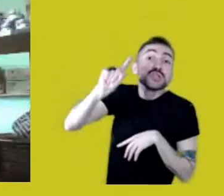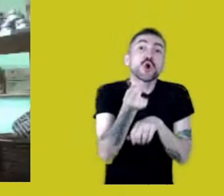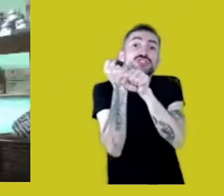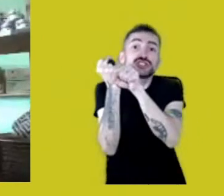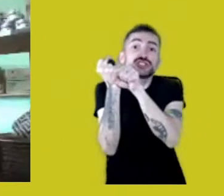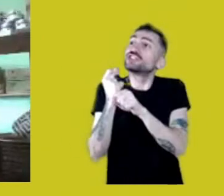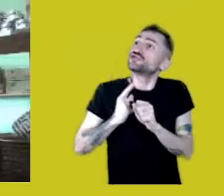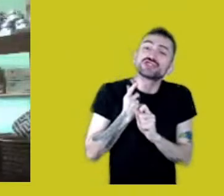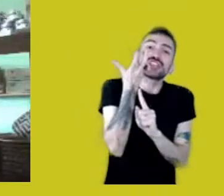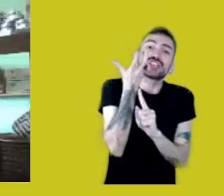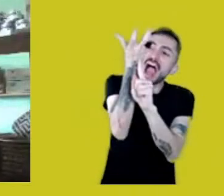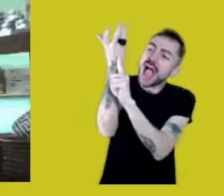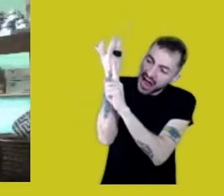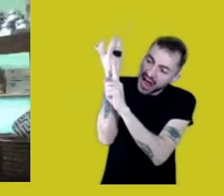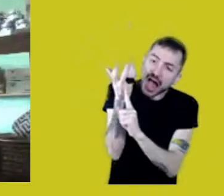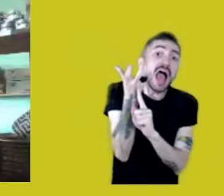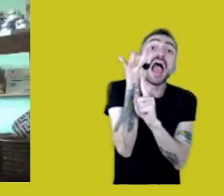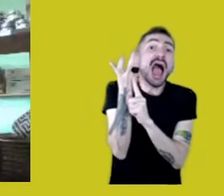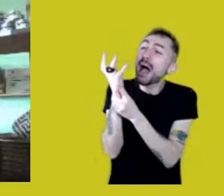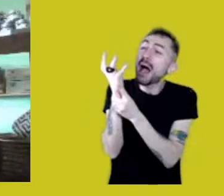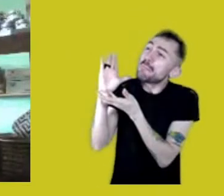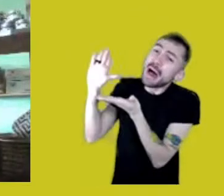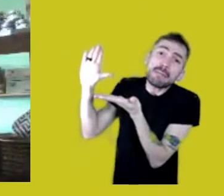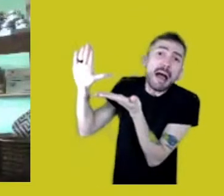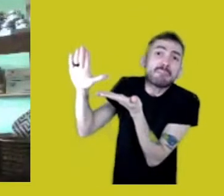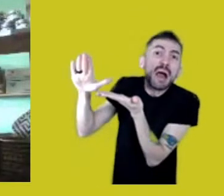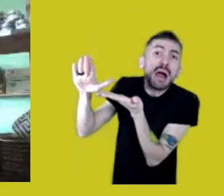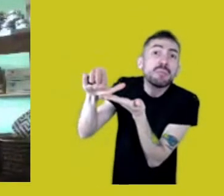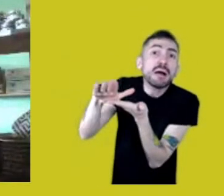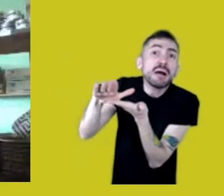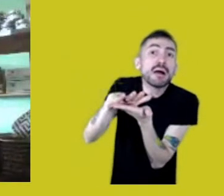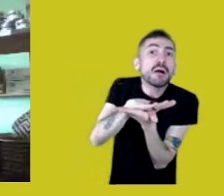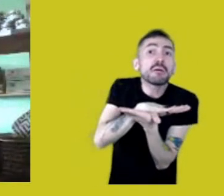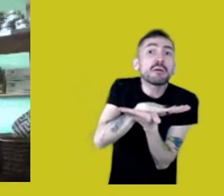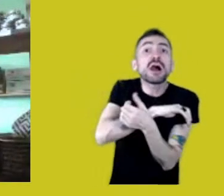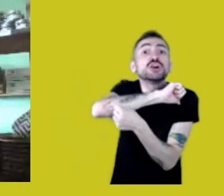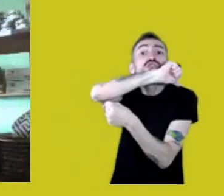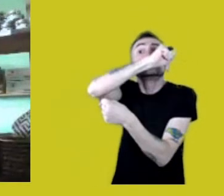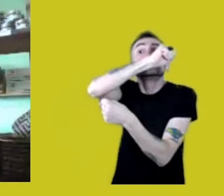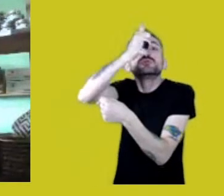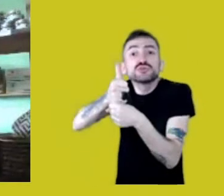but now they have been replaced with transgenic crops.